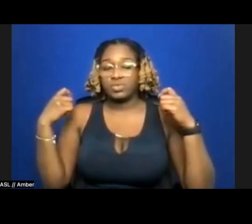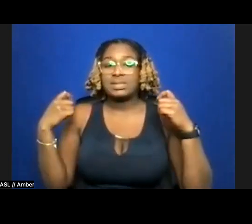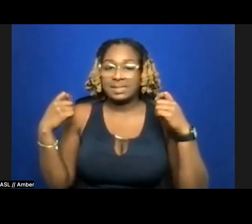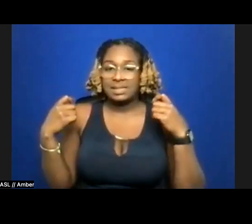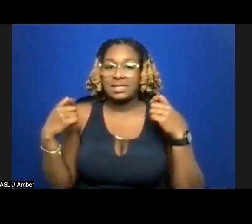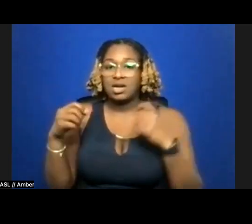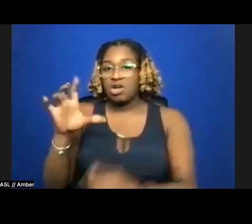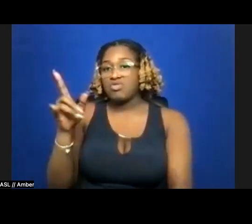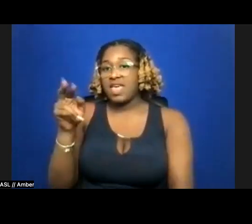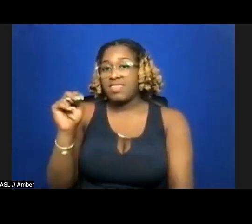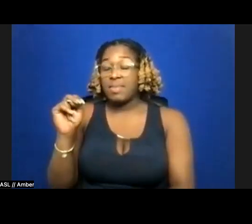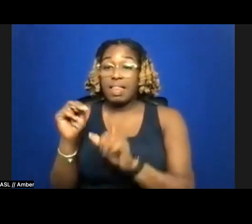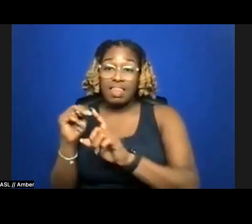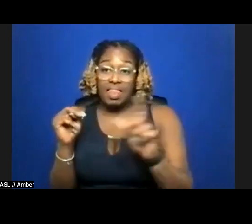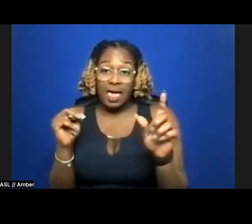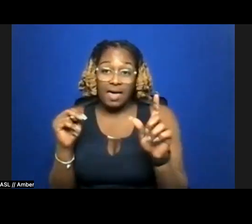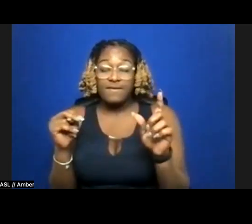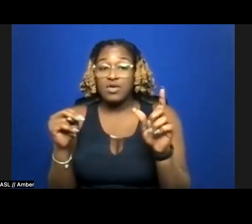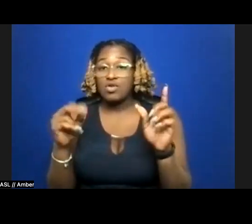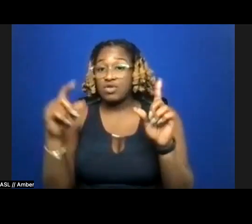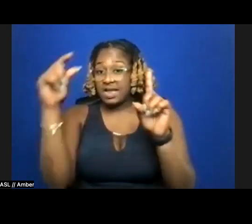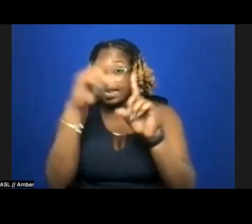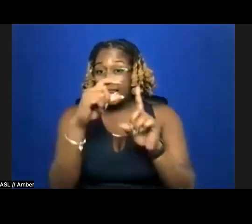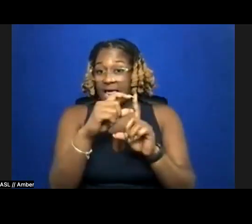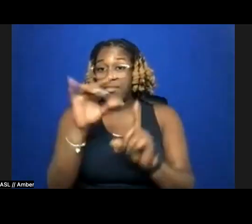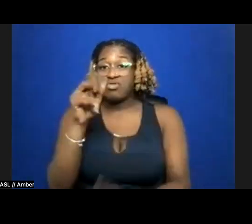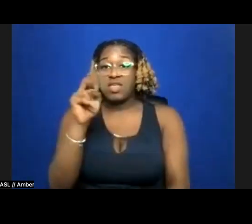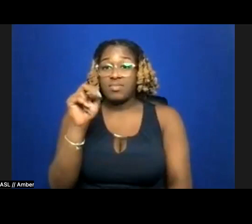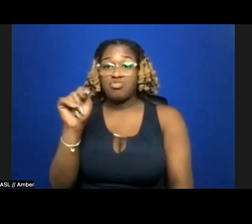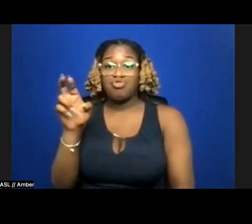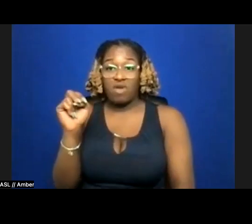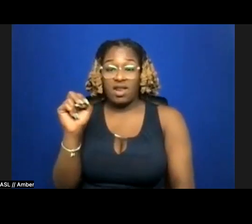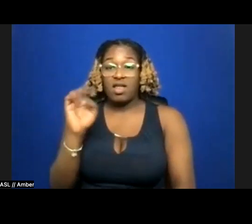left is text with her name Chrysanthemum Tran and her pronouns, which are she/her.